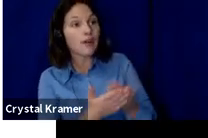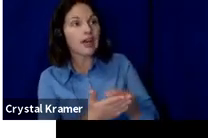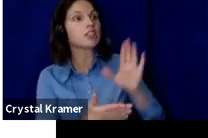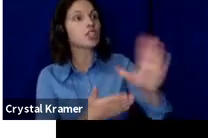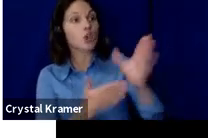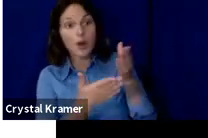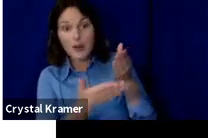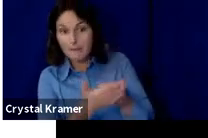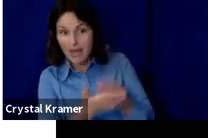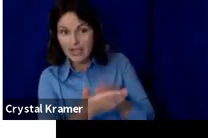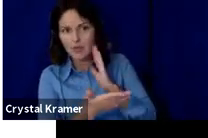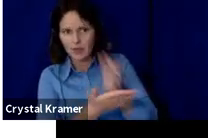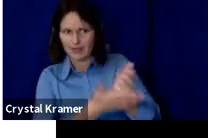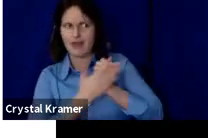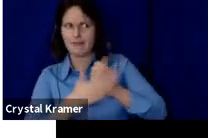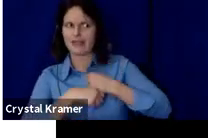project happen.